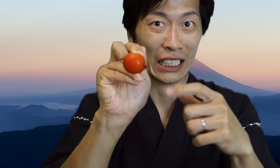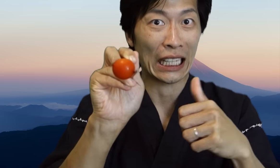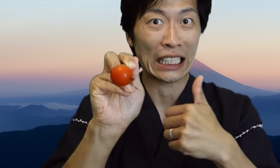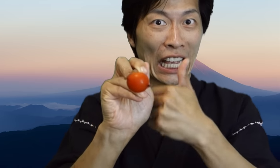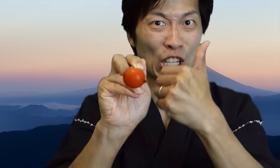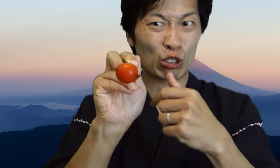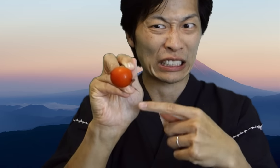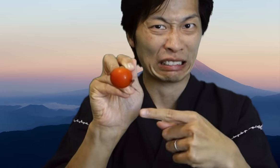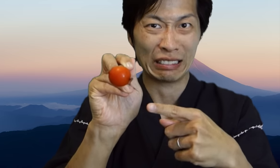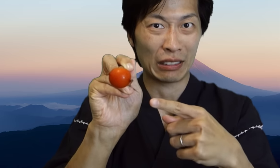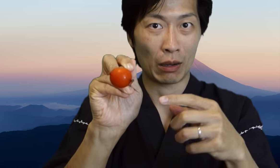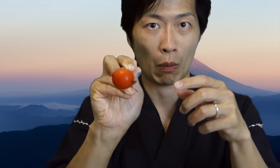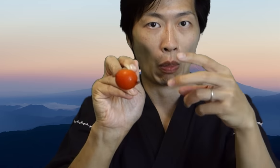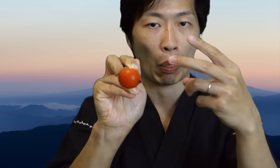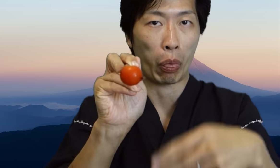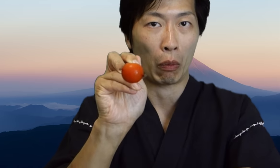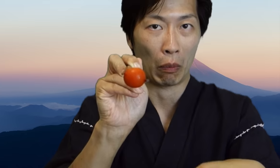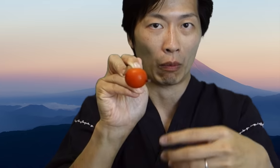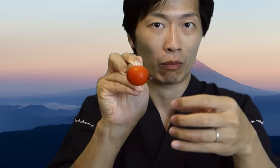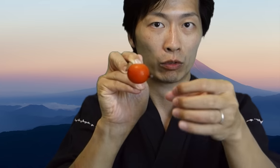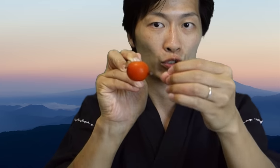This is very dangerous it's easy for food to slip out.